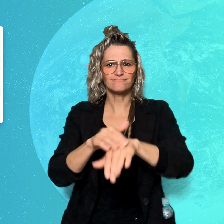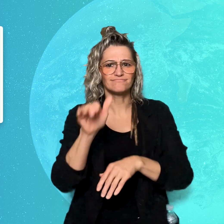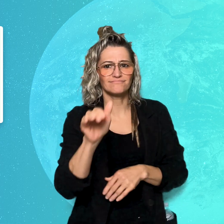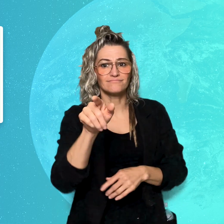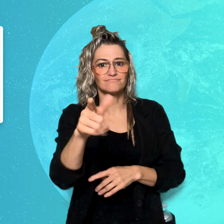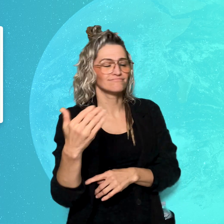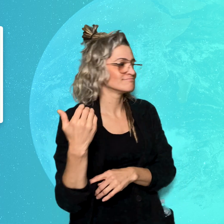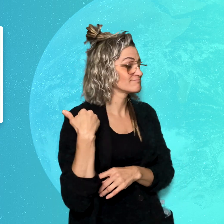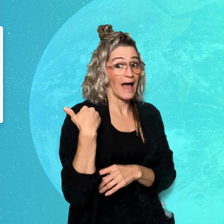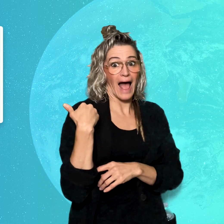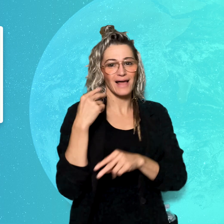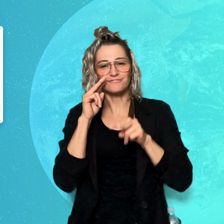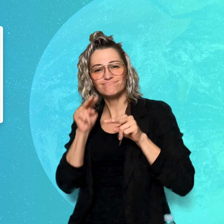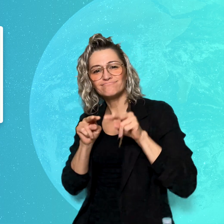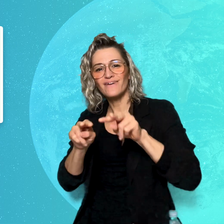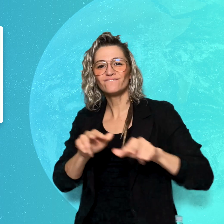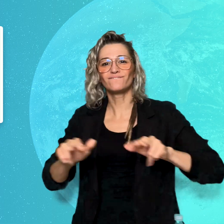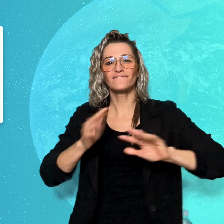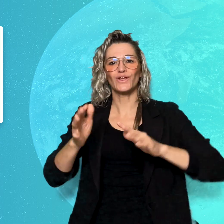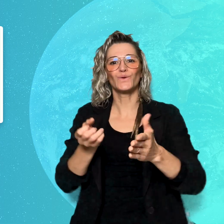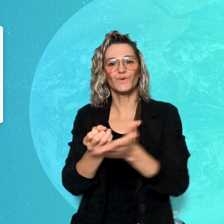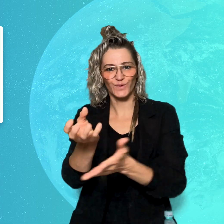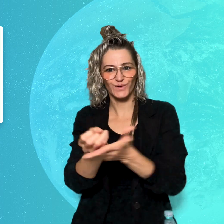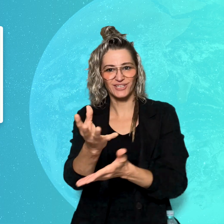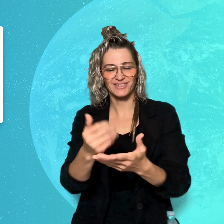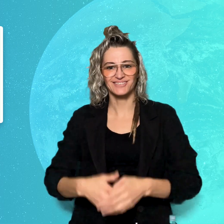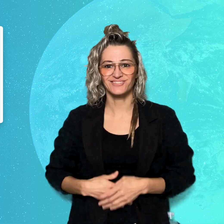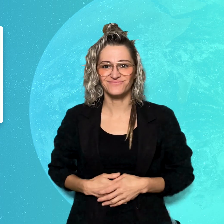so that you'll never miss a video!